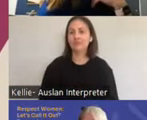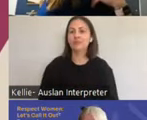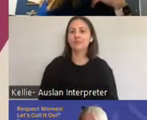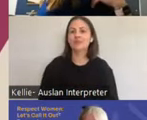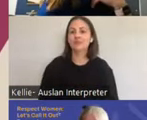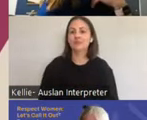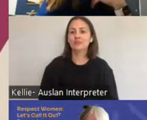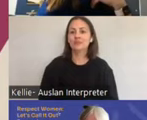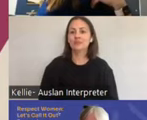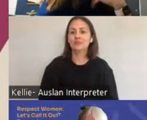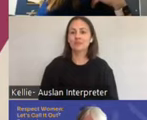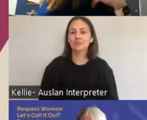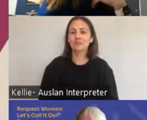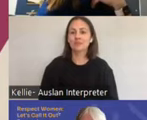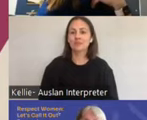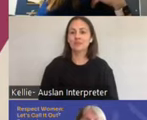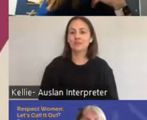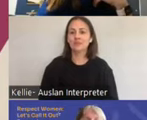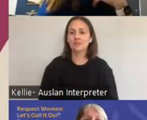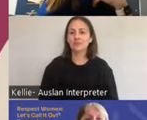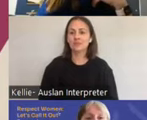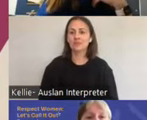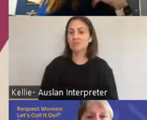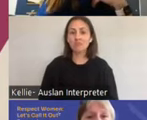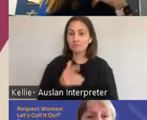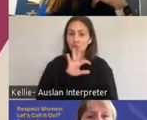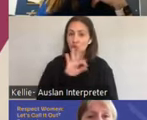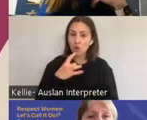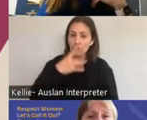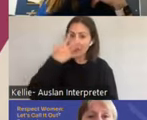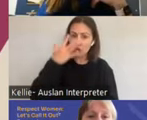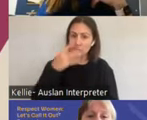And again, there's no shame in this. Excellent. Fabulous.